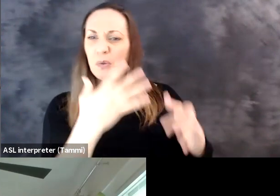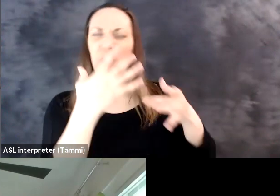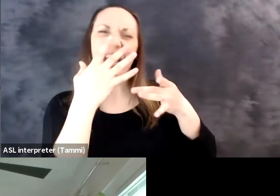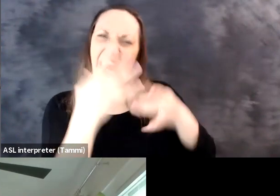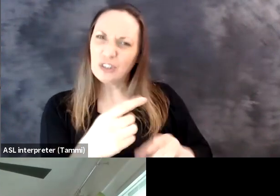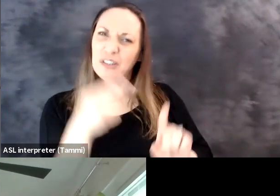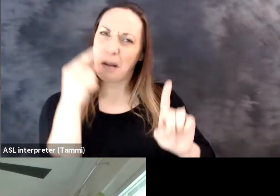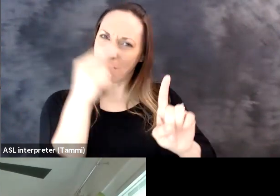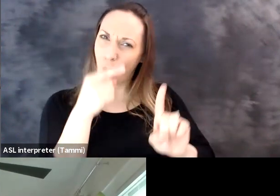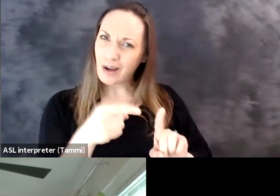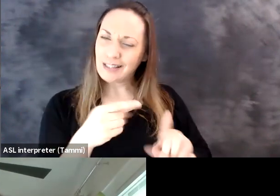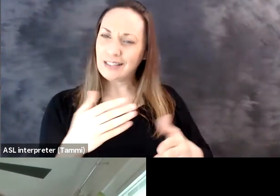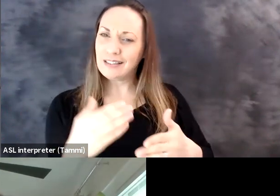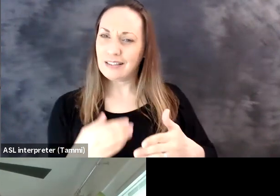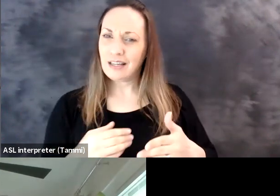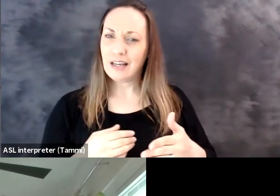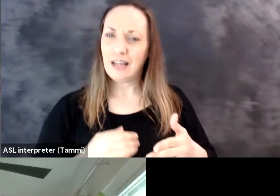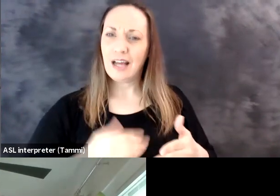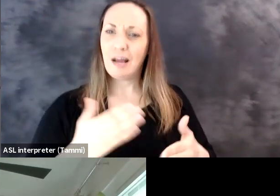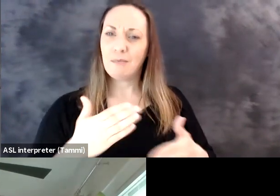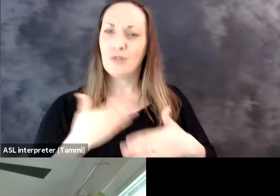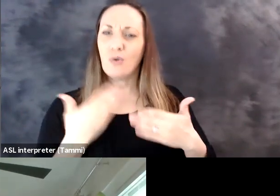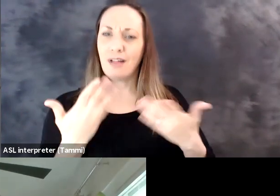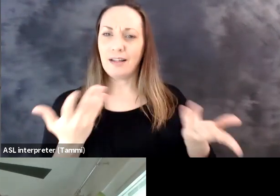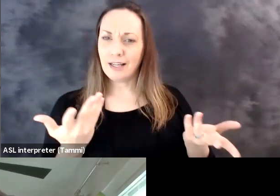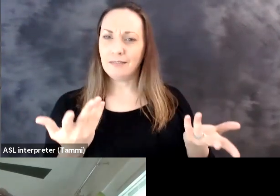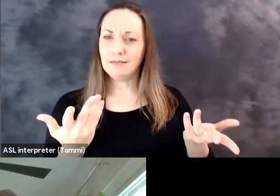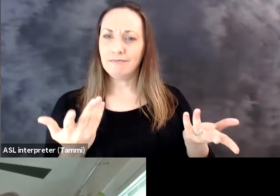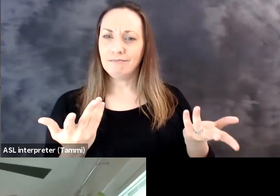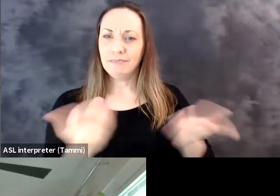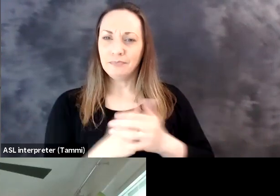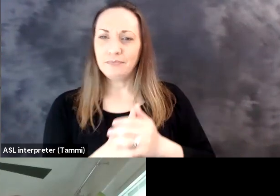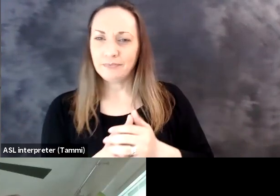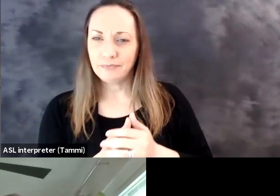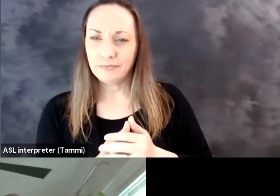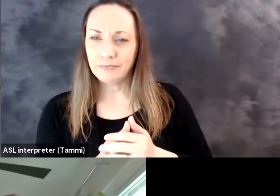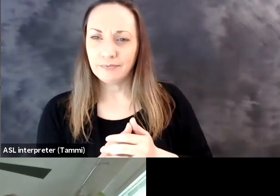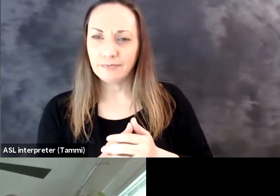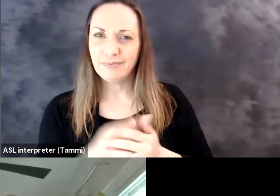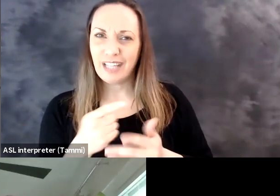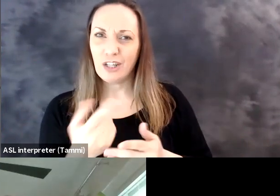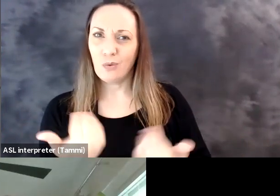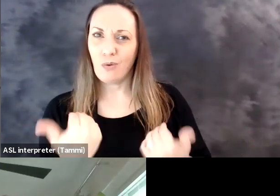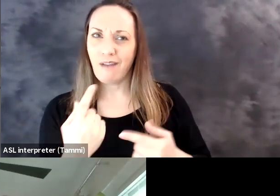Thank you for your time. Interesting points. We're so glad that got us in this space and feeding us data.